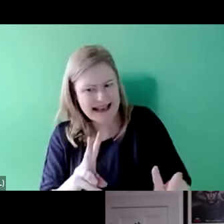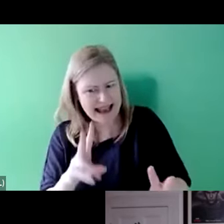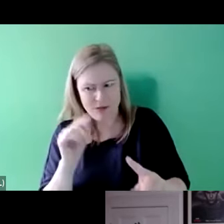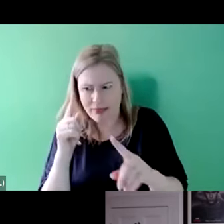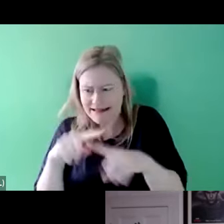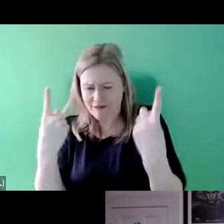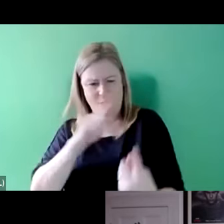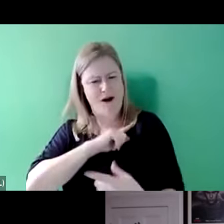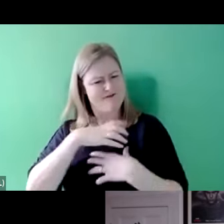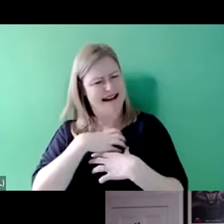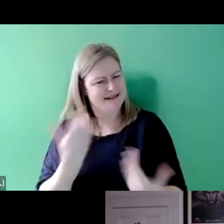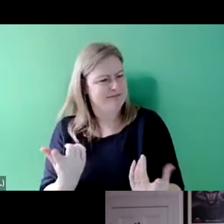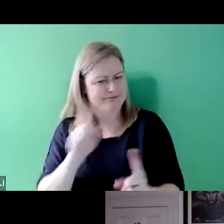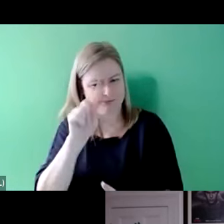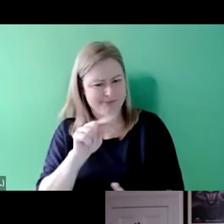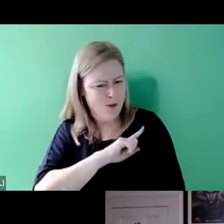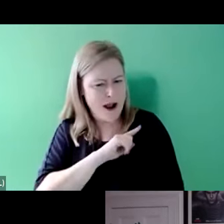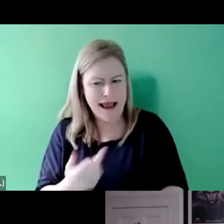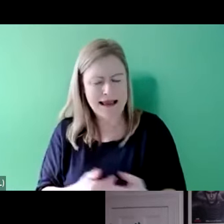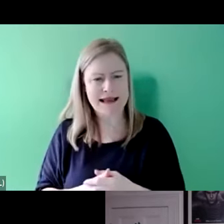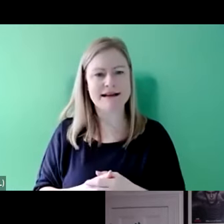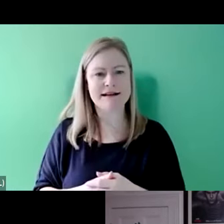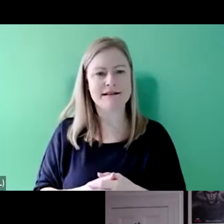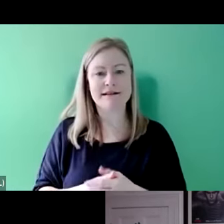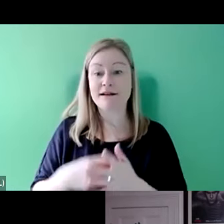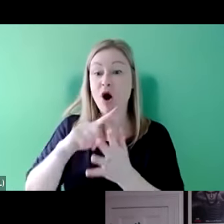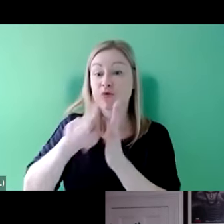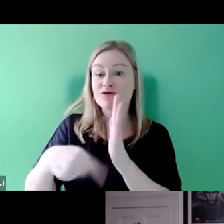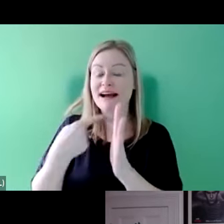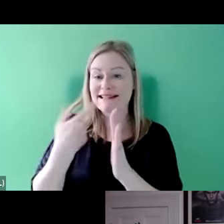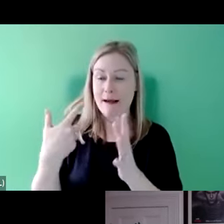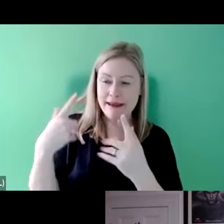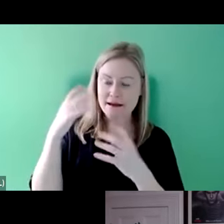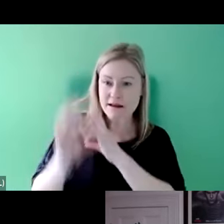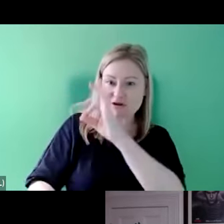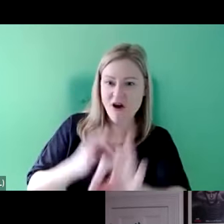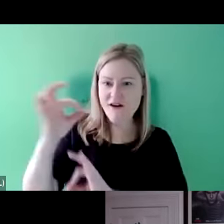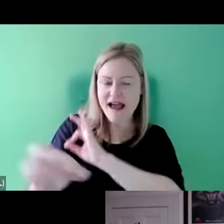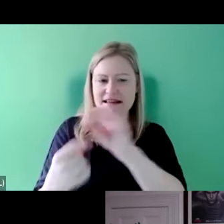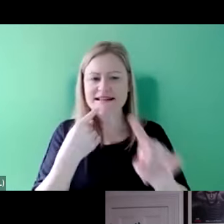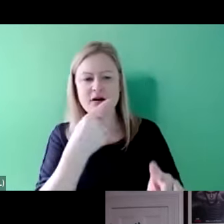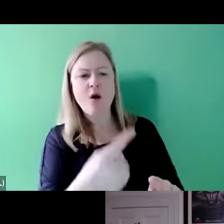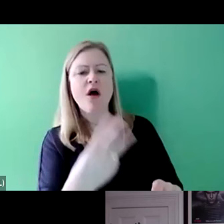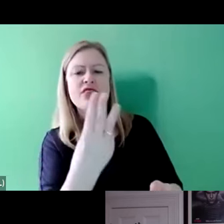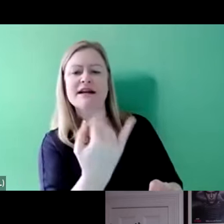a bit different? There was a Scope survey that said 36 percent of people didn't think they knew a disabled person.